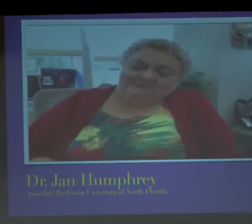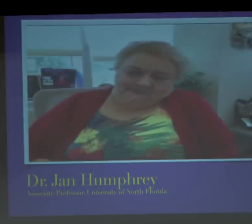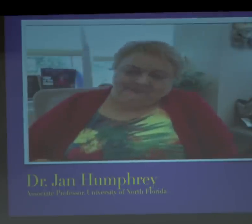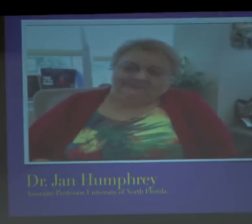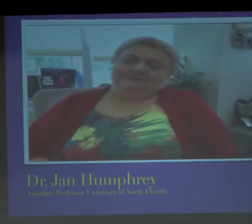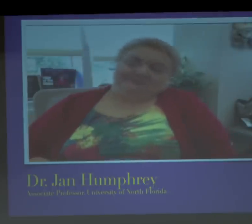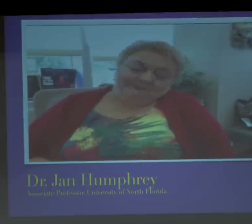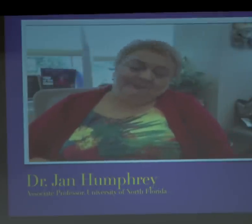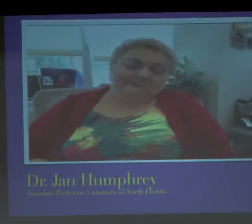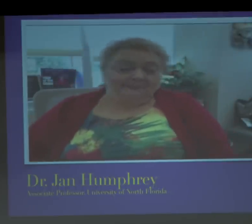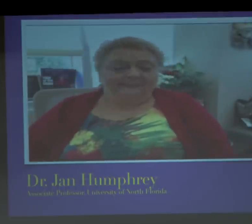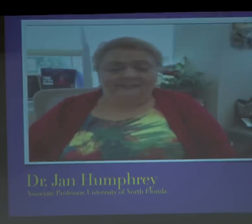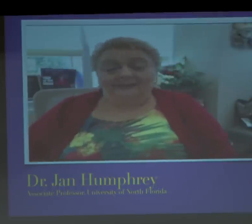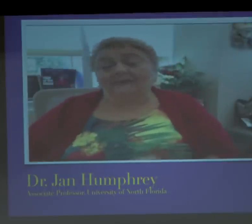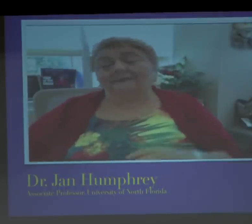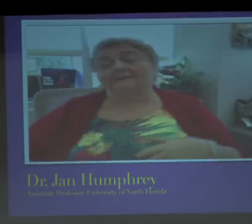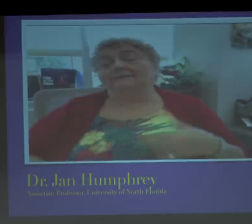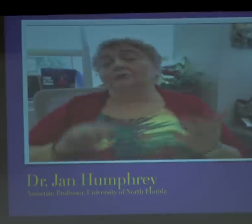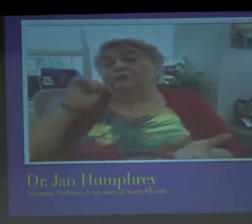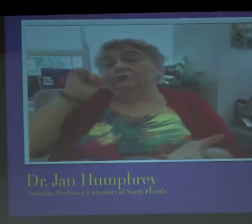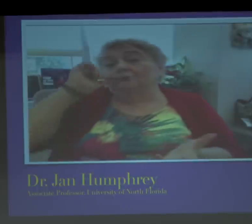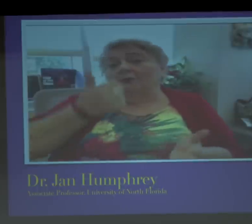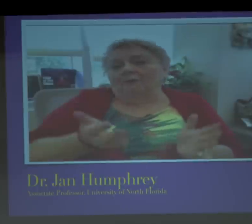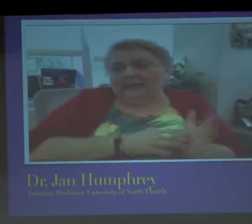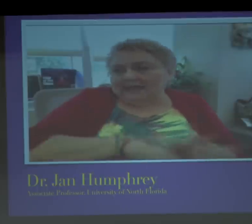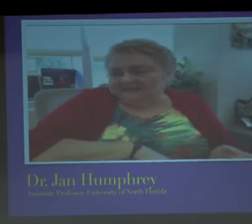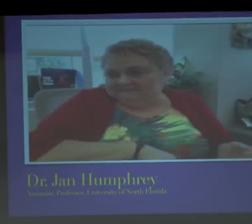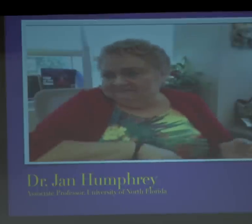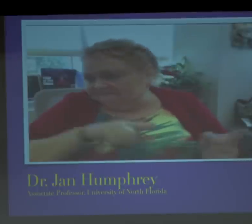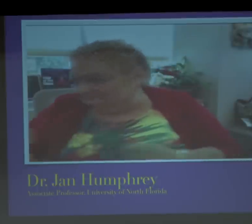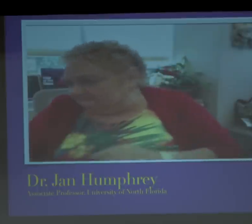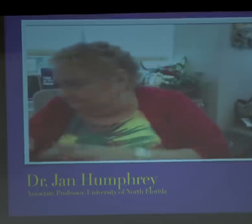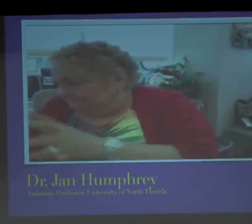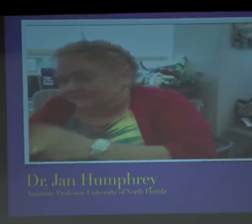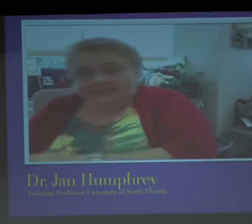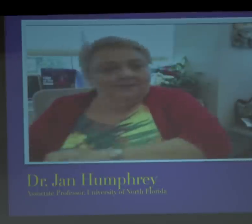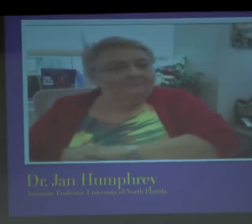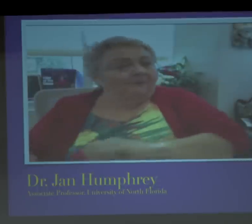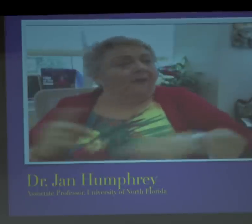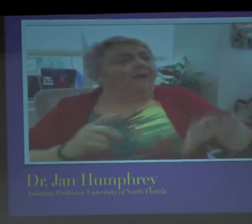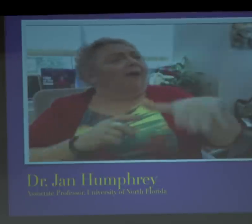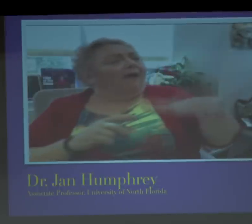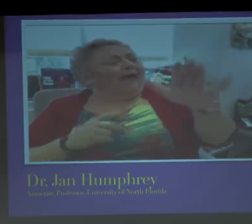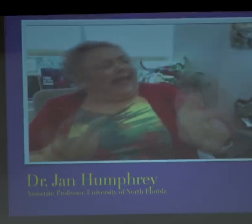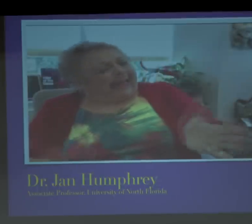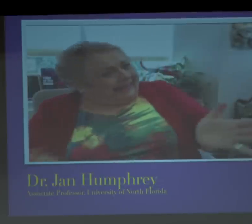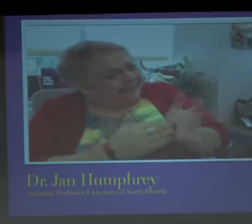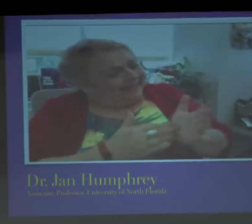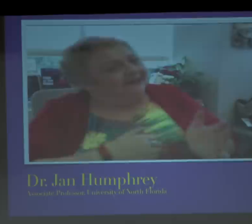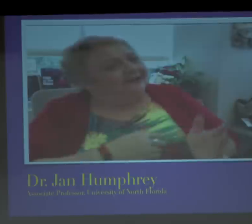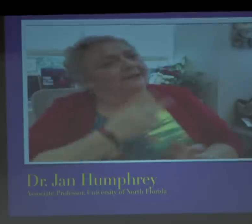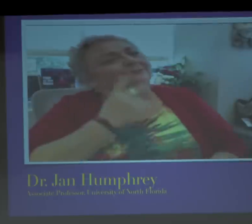She benevolently smiled at me. The next day I came back and said,